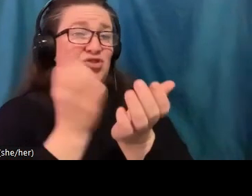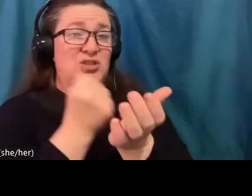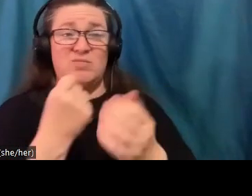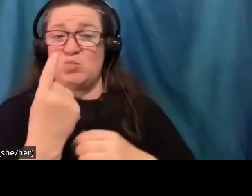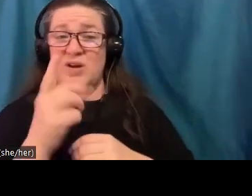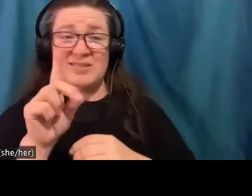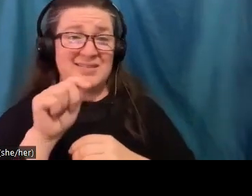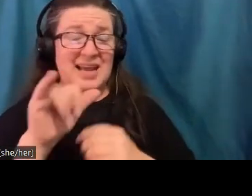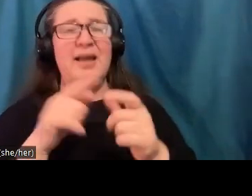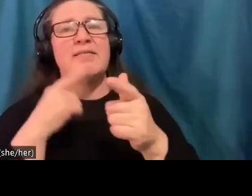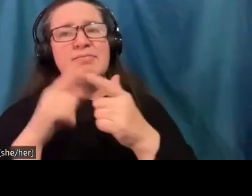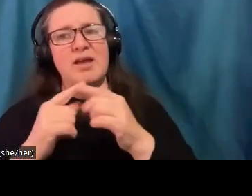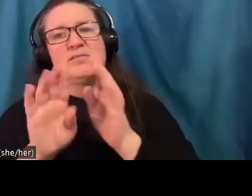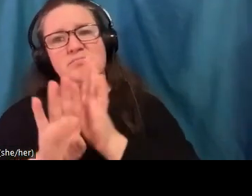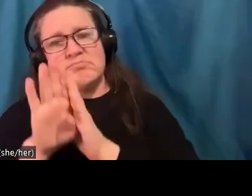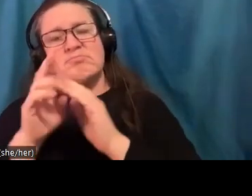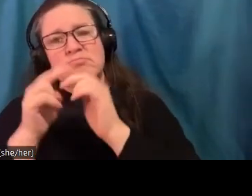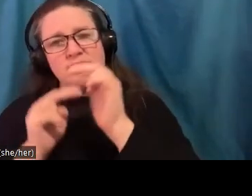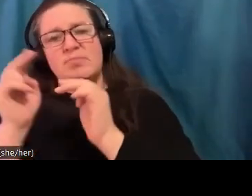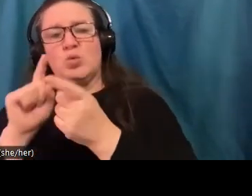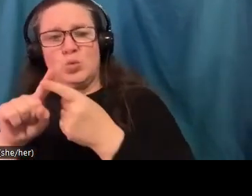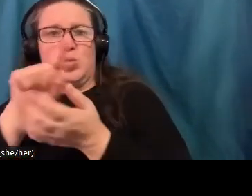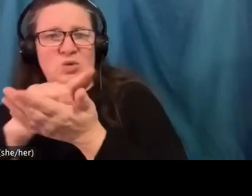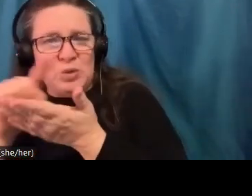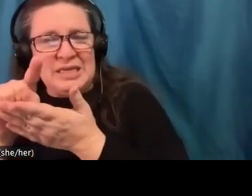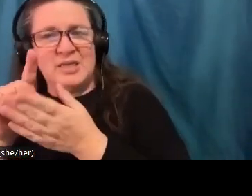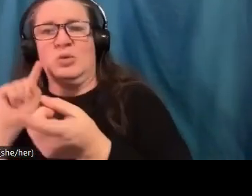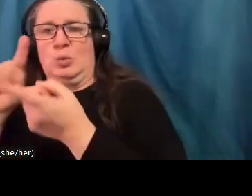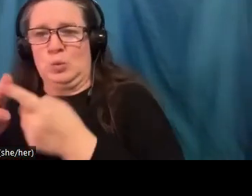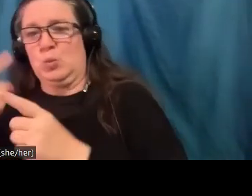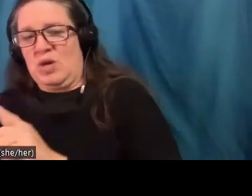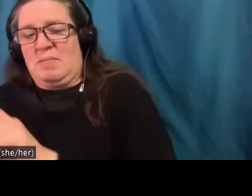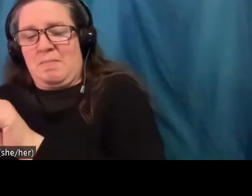week and a month. And then, you know, trust in that sort of